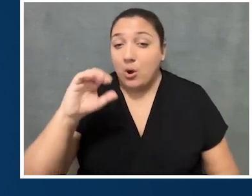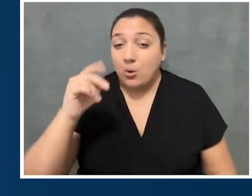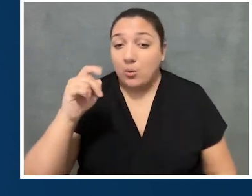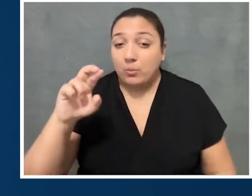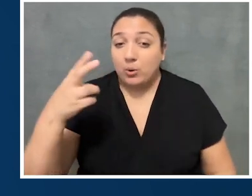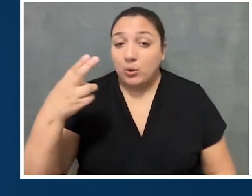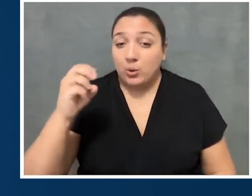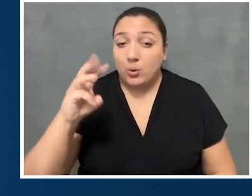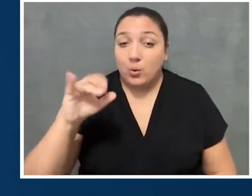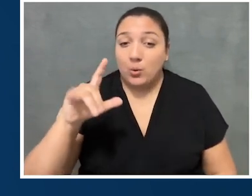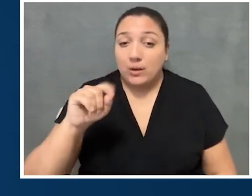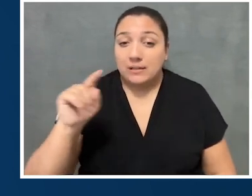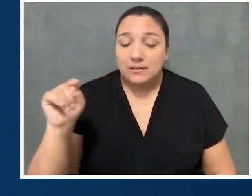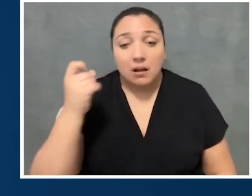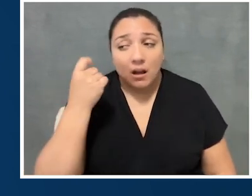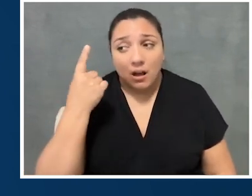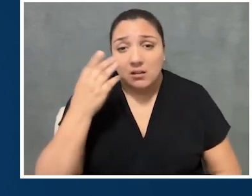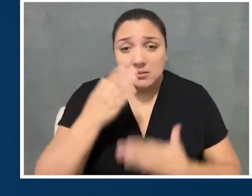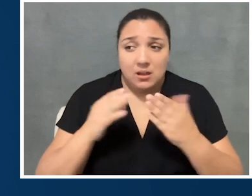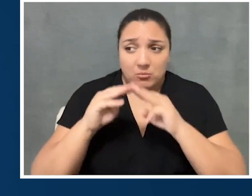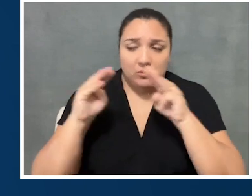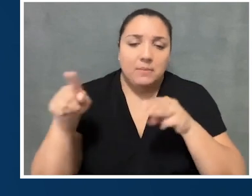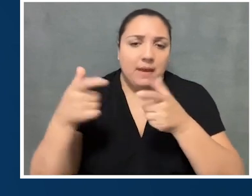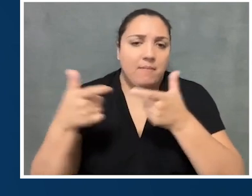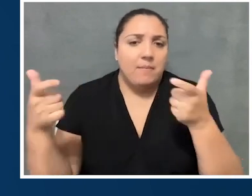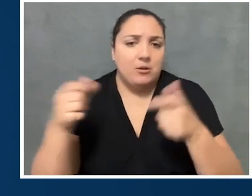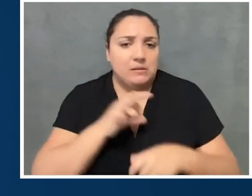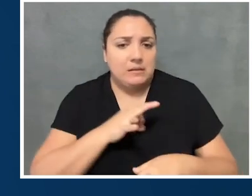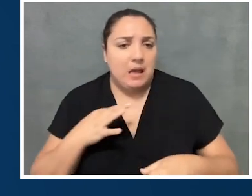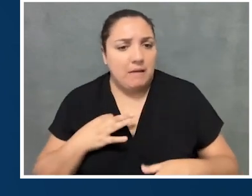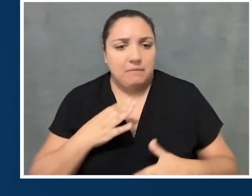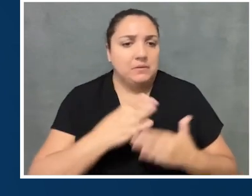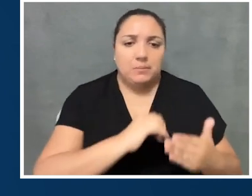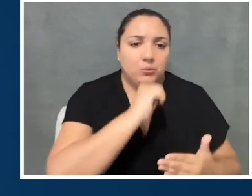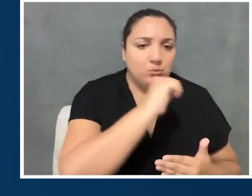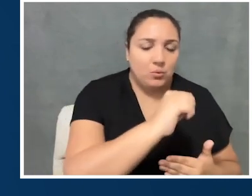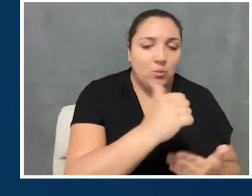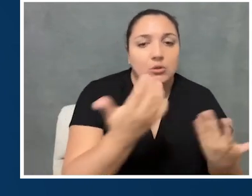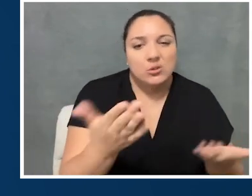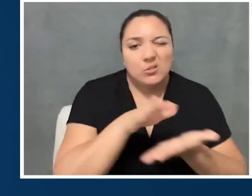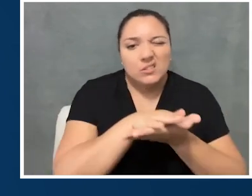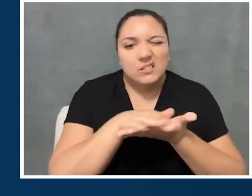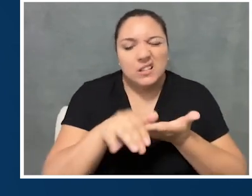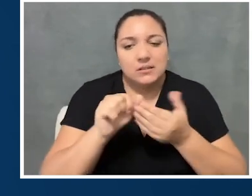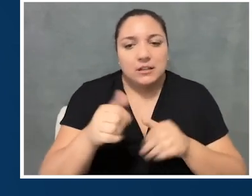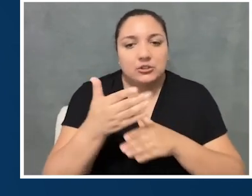Some museums, larger museums, might have larger staff. Some don't. And so it's really nice to be able to share